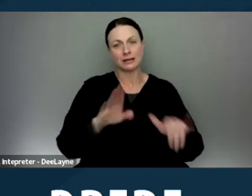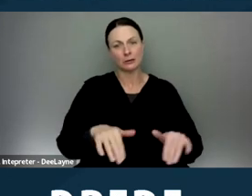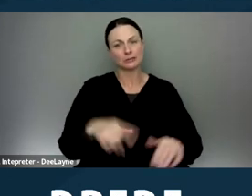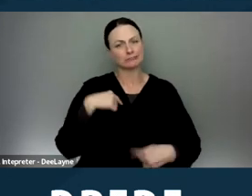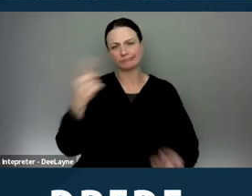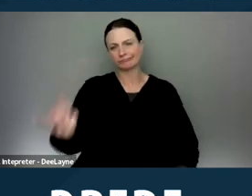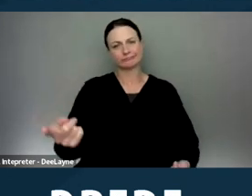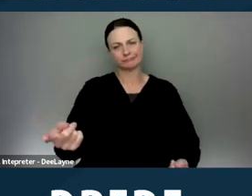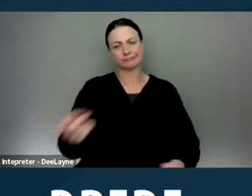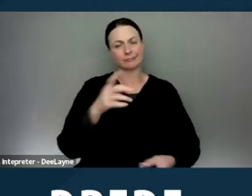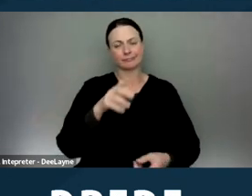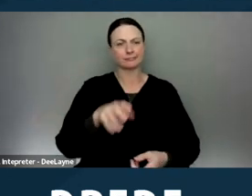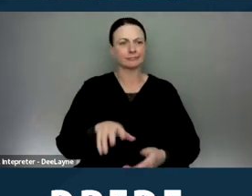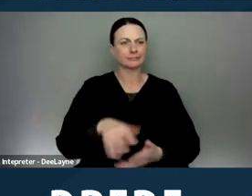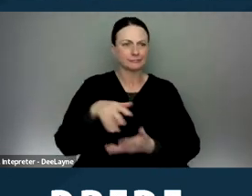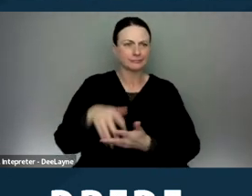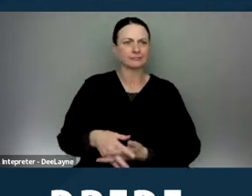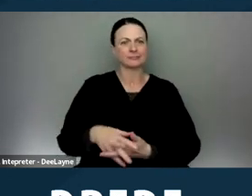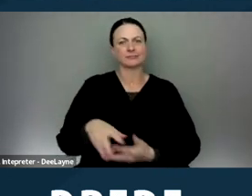It's part of the FEHA the Fair Employment and Housing Act